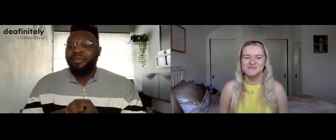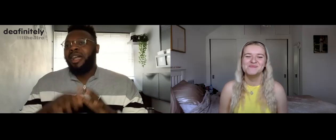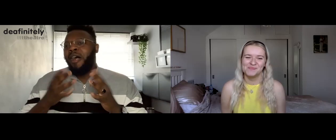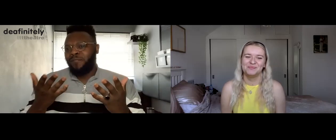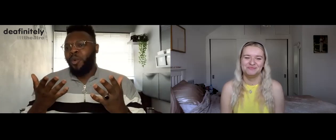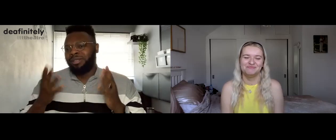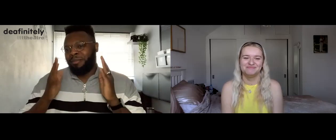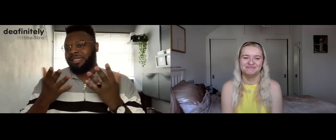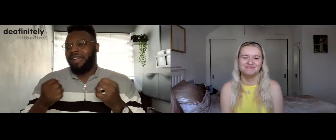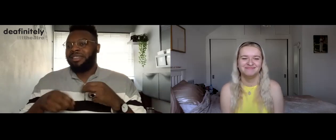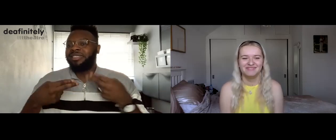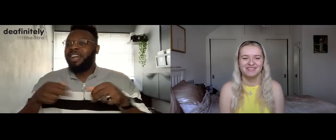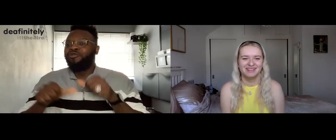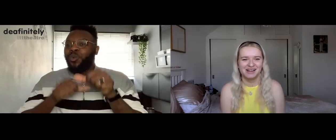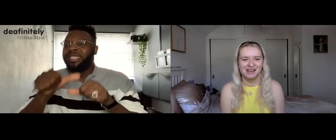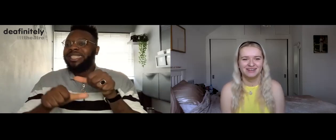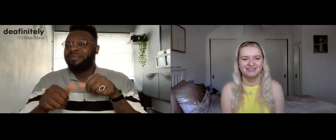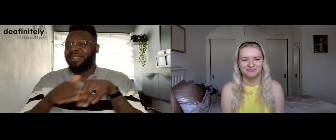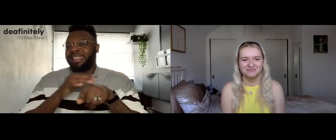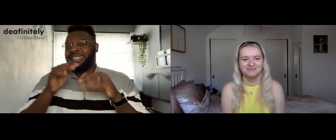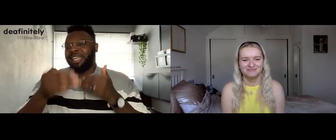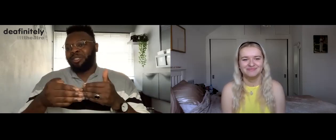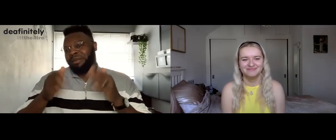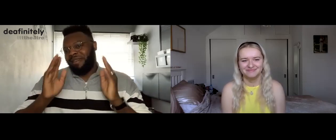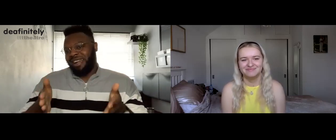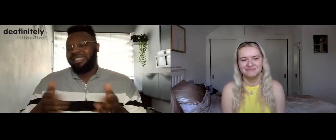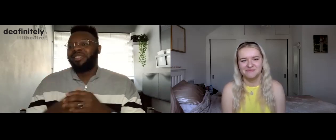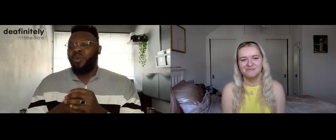Of course, it's a must to have dance routines in this session.